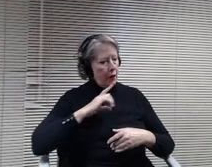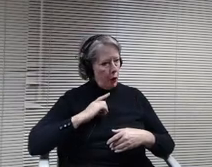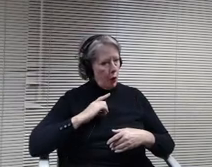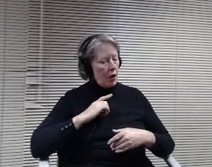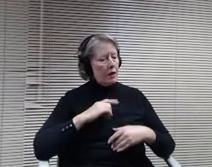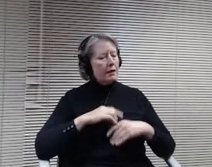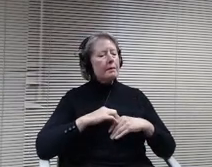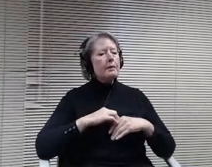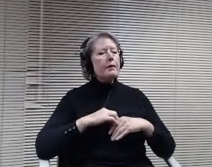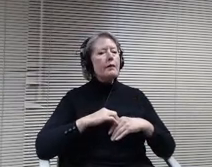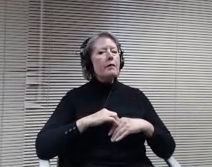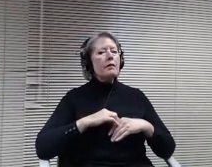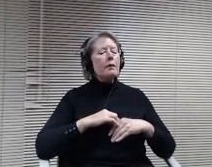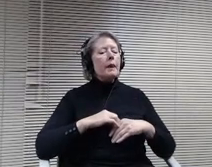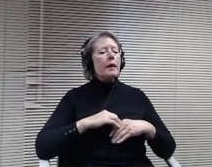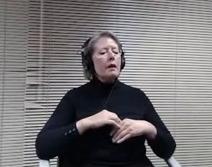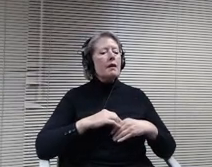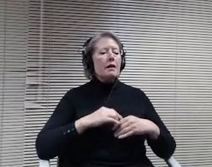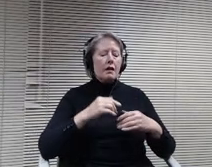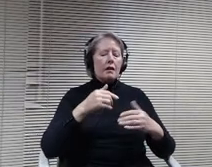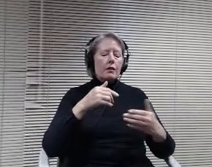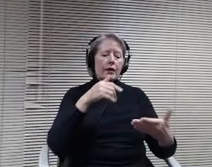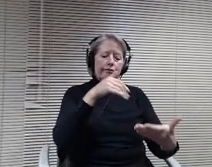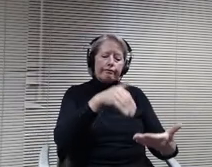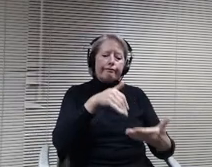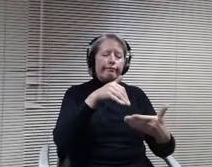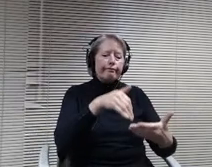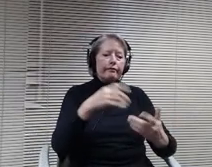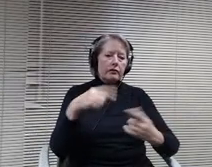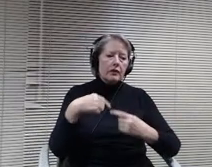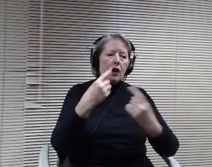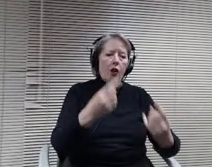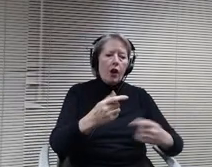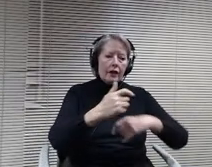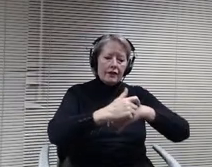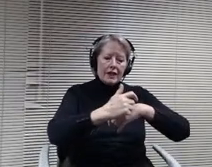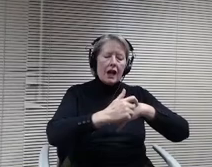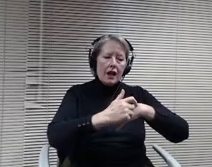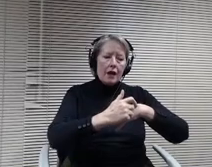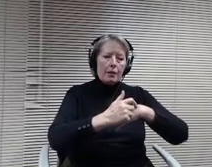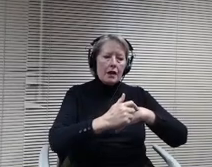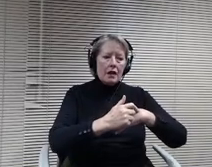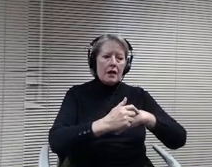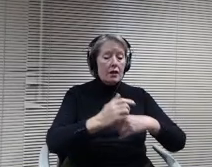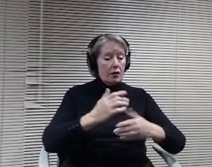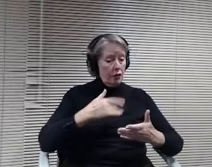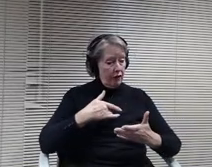last few weeks, and you indicated that you fellas ready for approval and I would recommend you adopted.